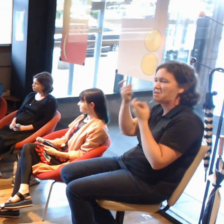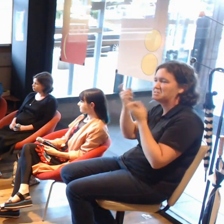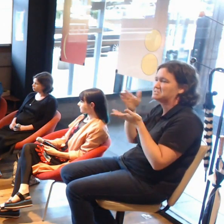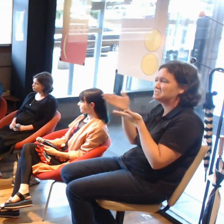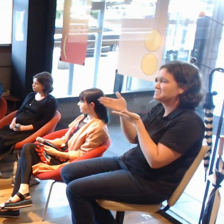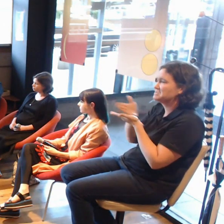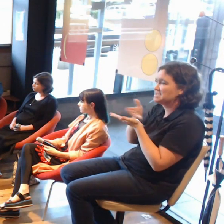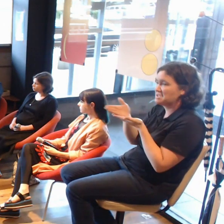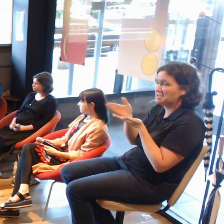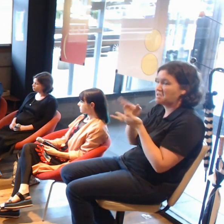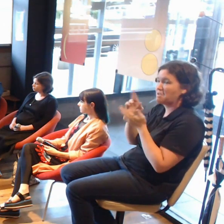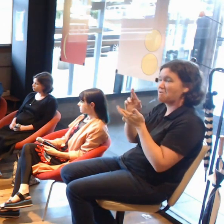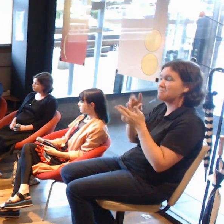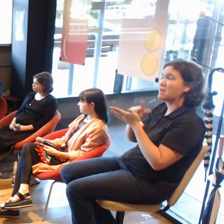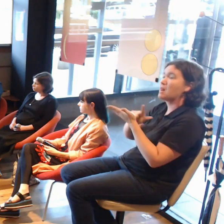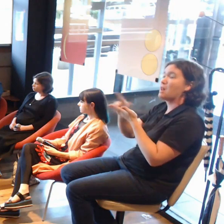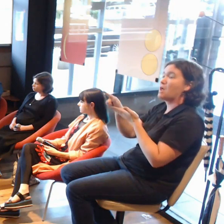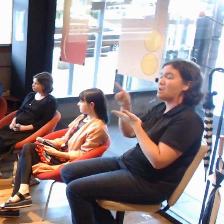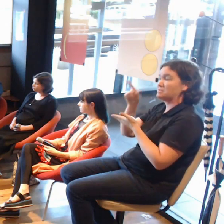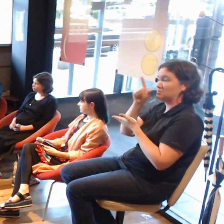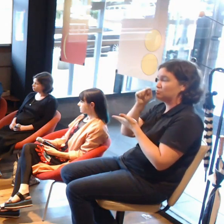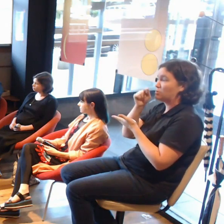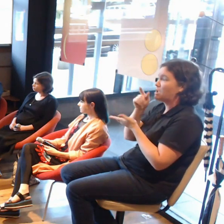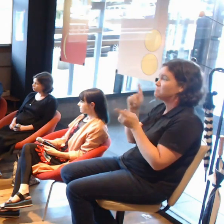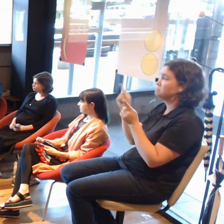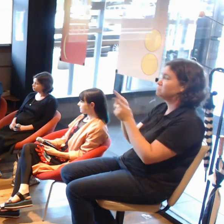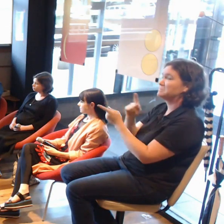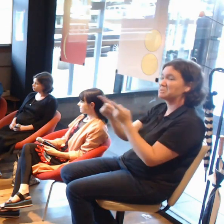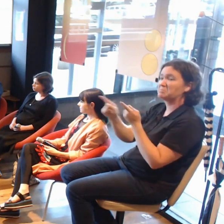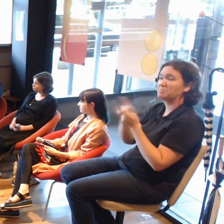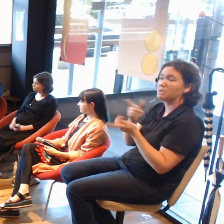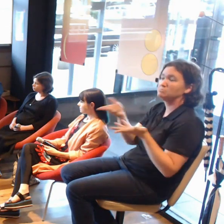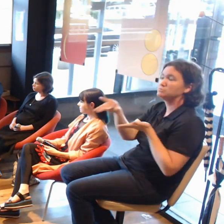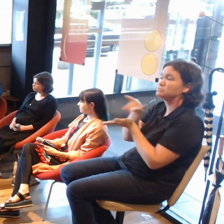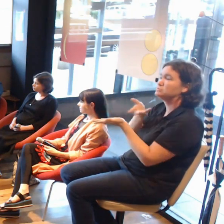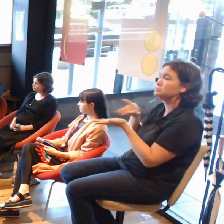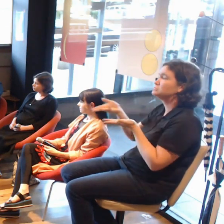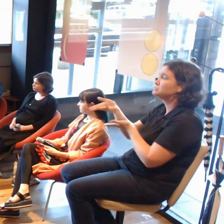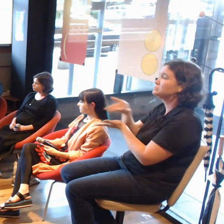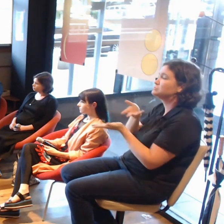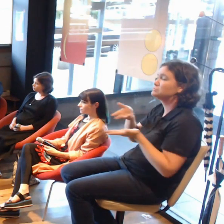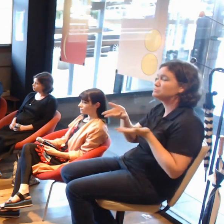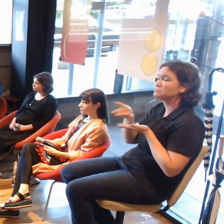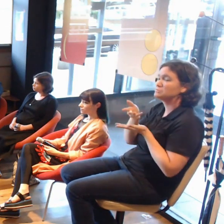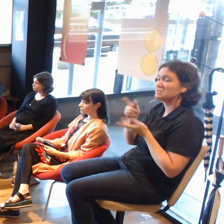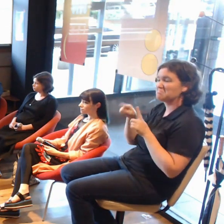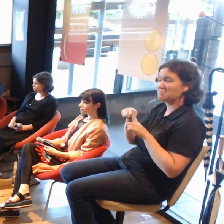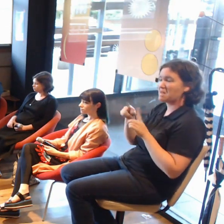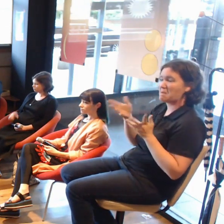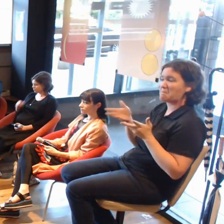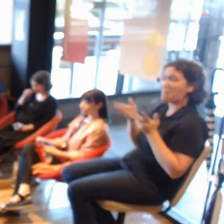so all of you can meet each other, meet our panellists and play with some of the things that we are throwing around.